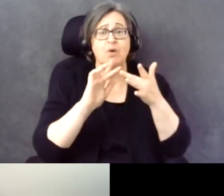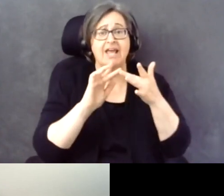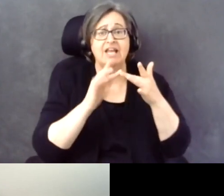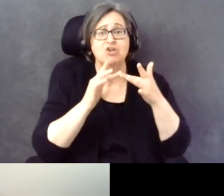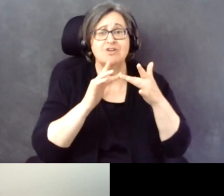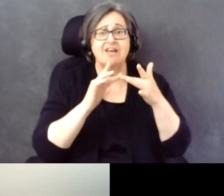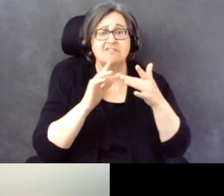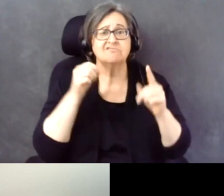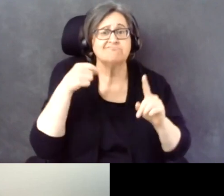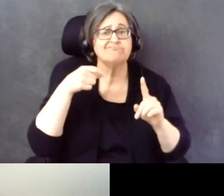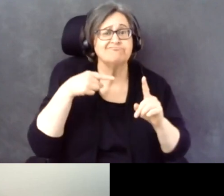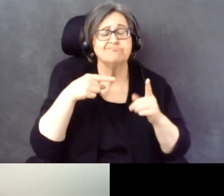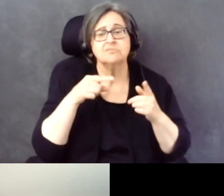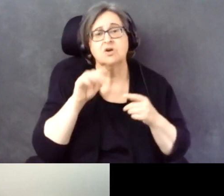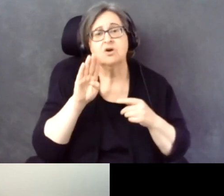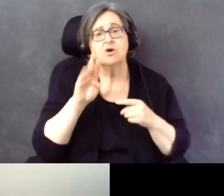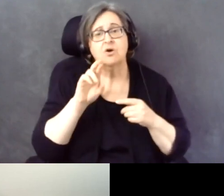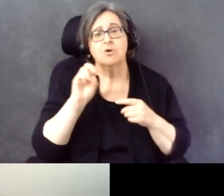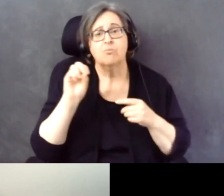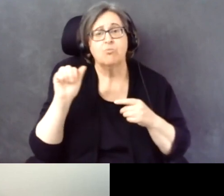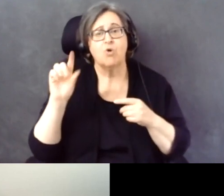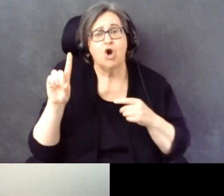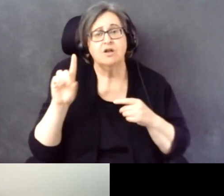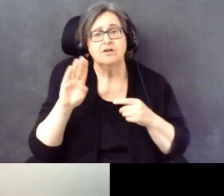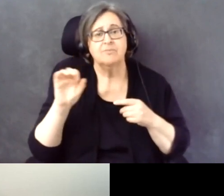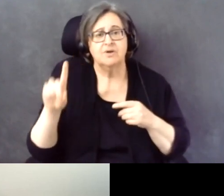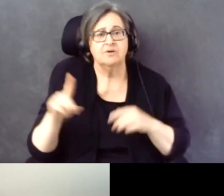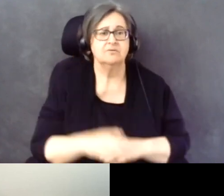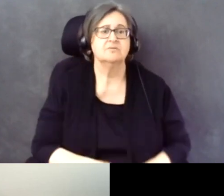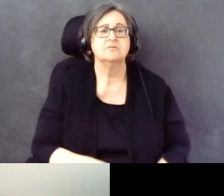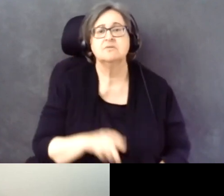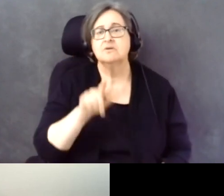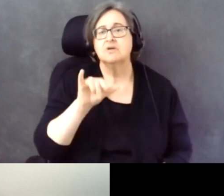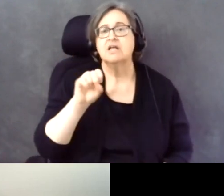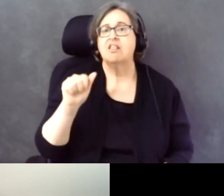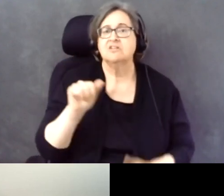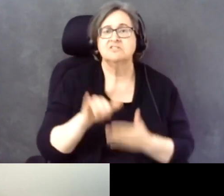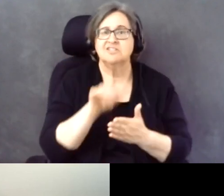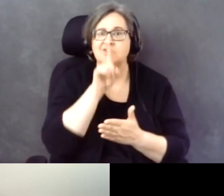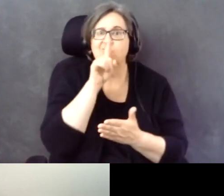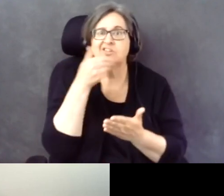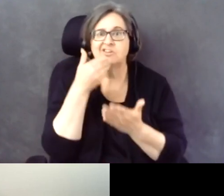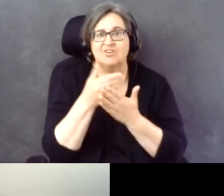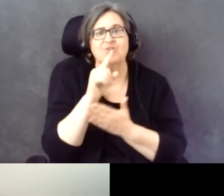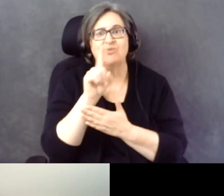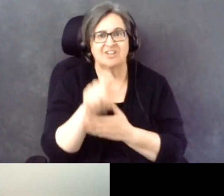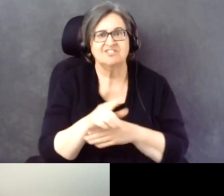That is a really good question.